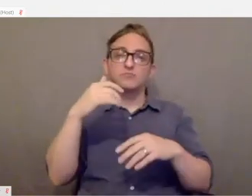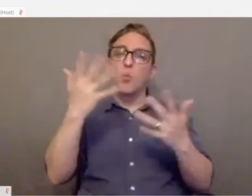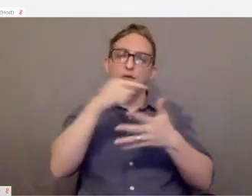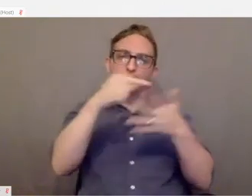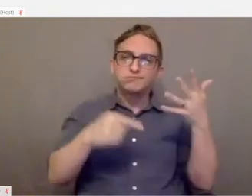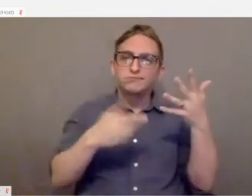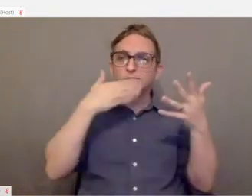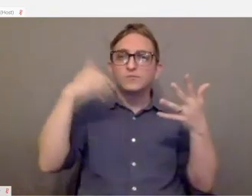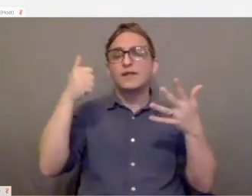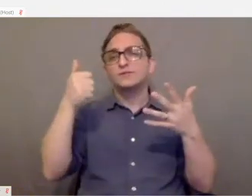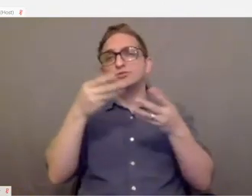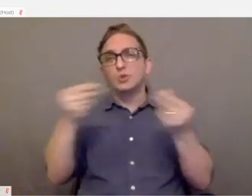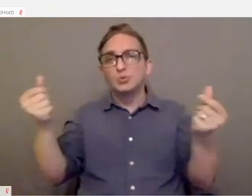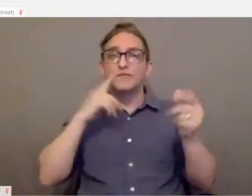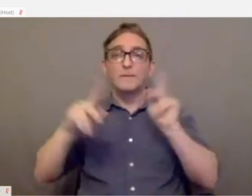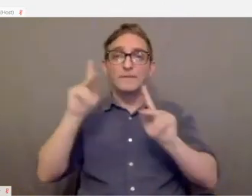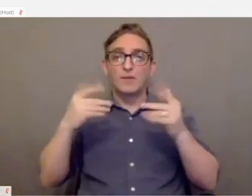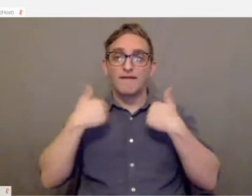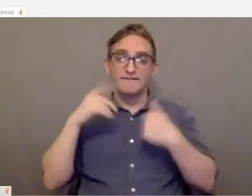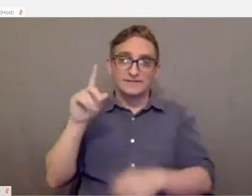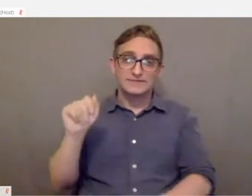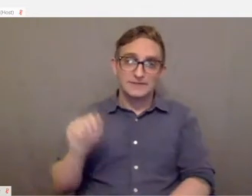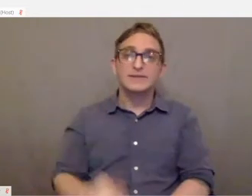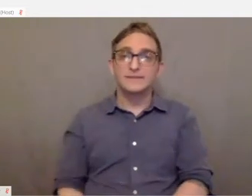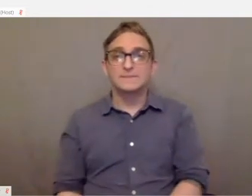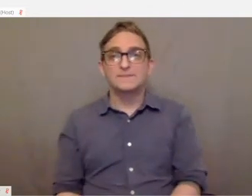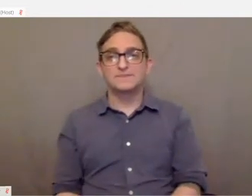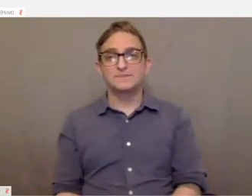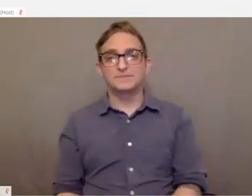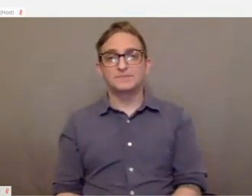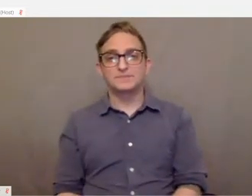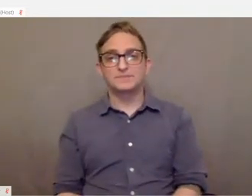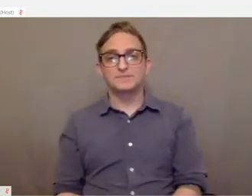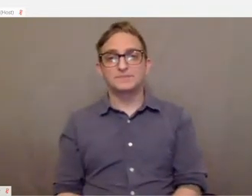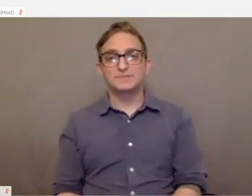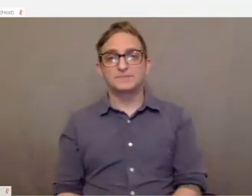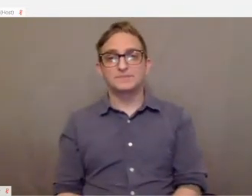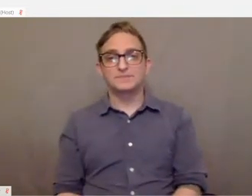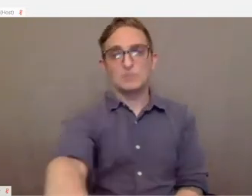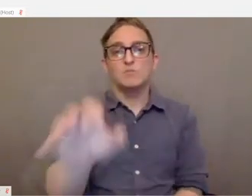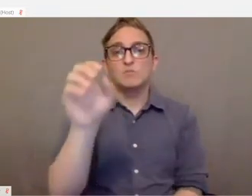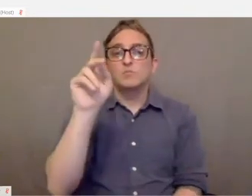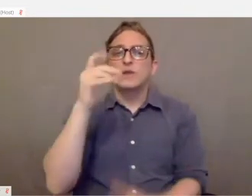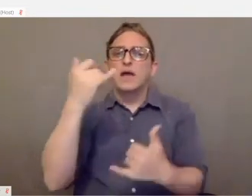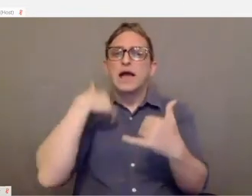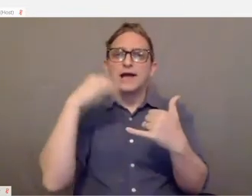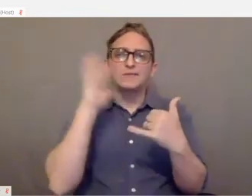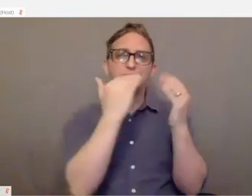for people with disabilities. So I'm going to briefly cover the agenda here.